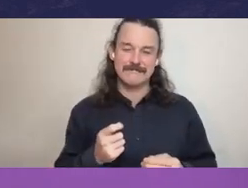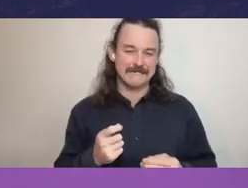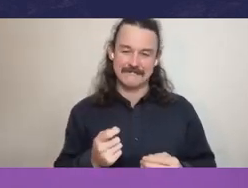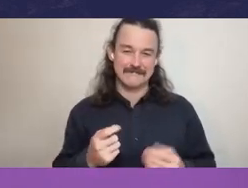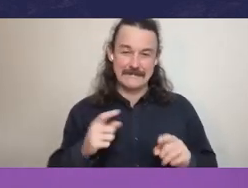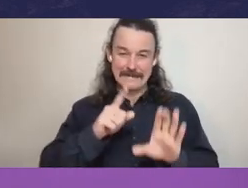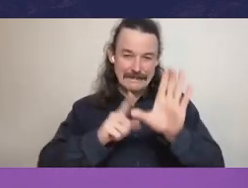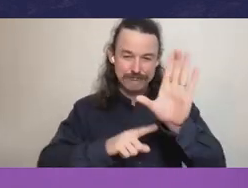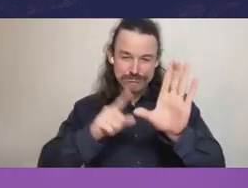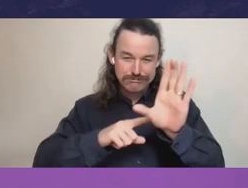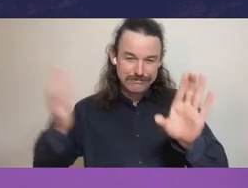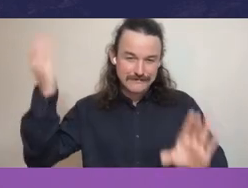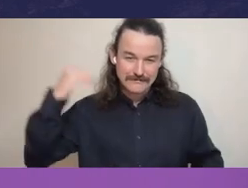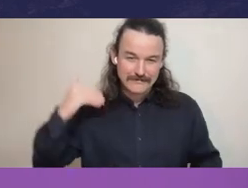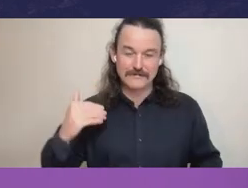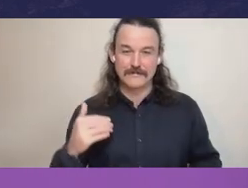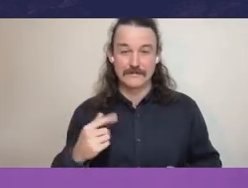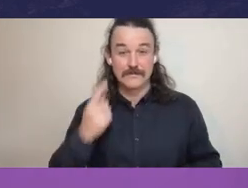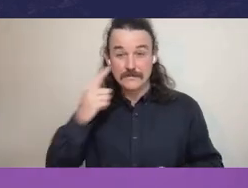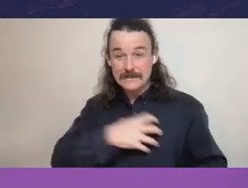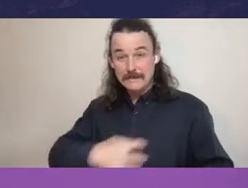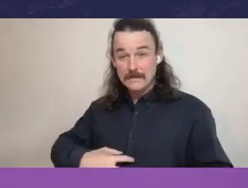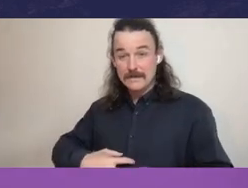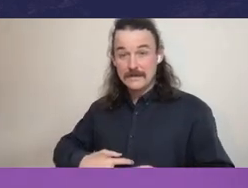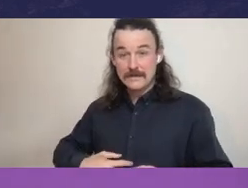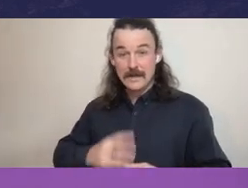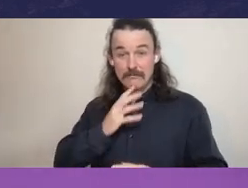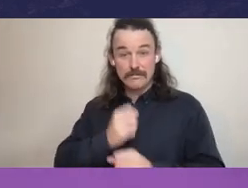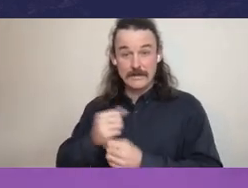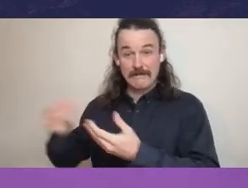come back down from a minister saying, ‘never brief me on this again’. Now the, guidelines